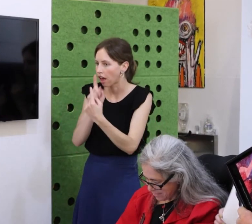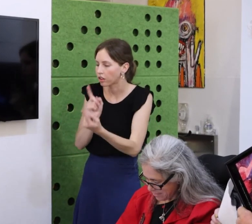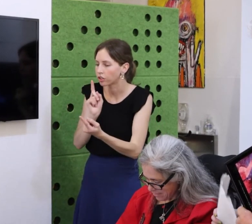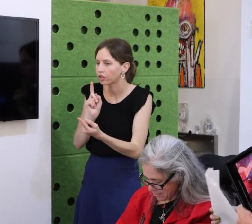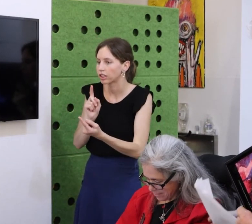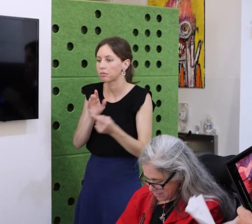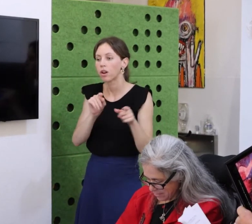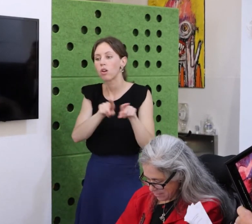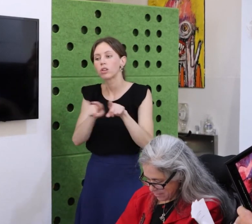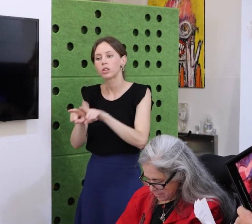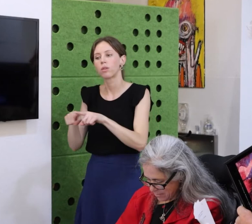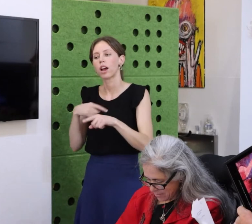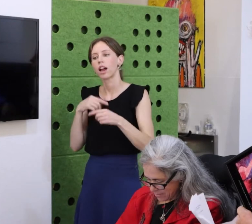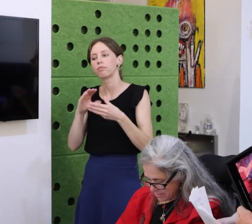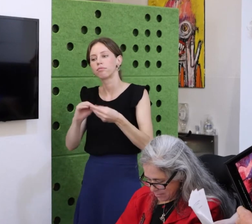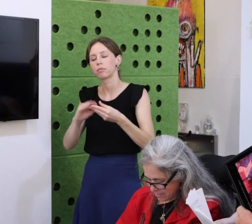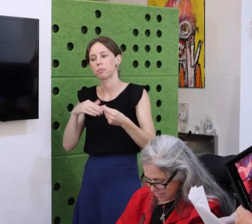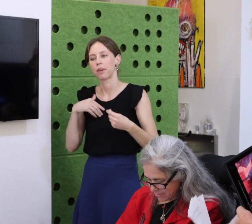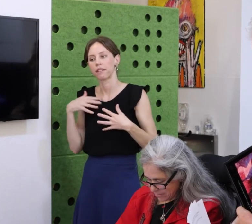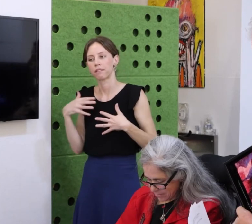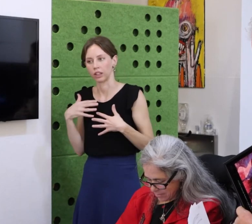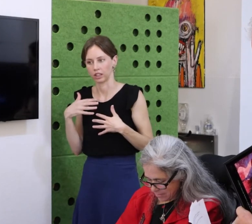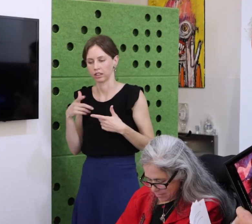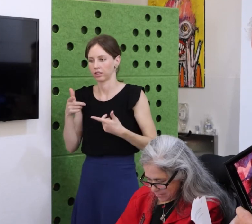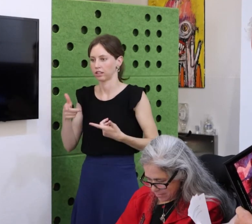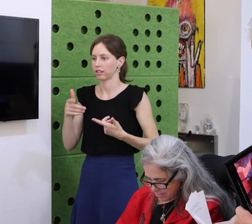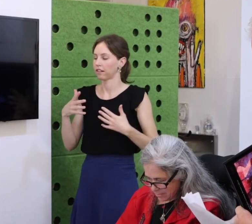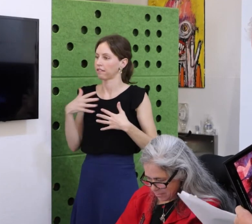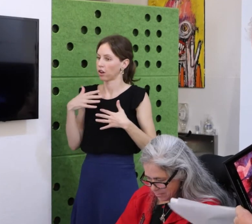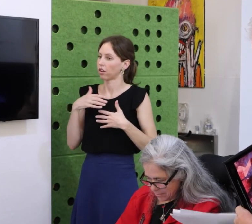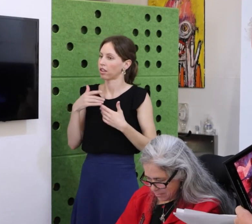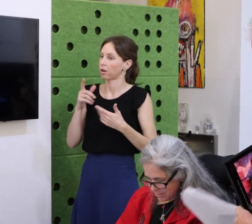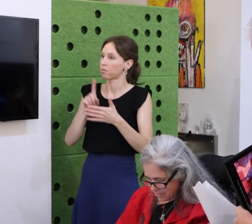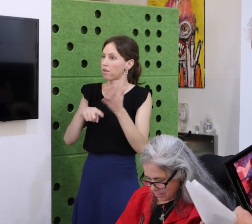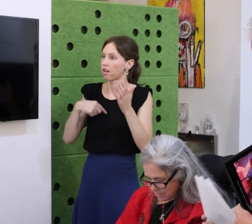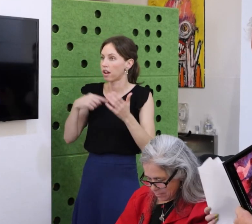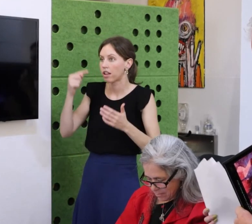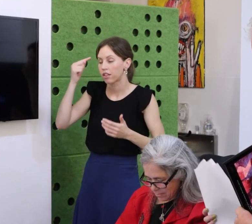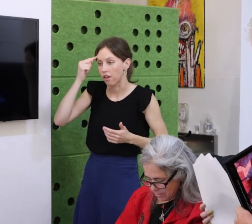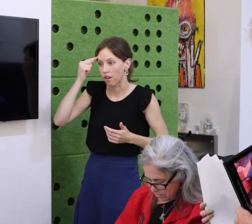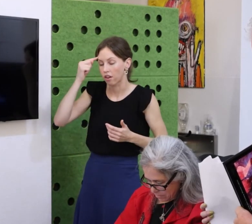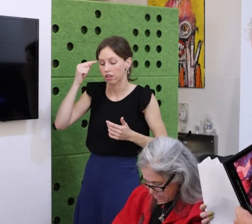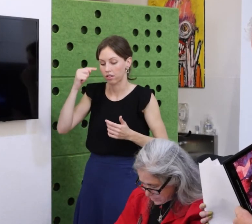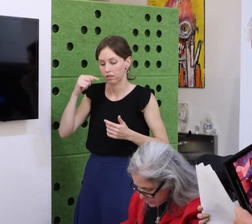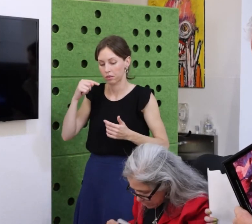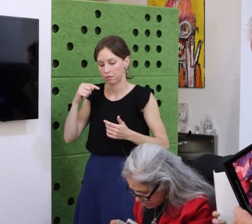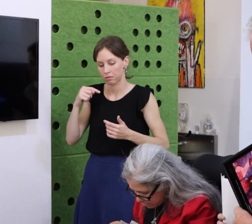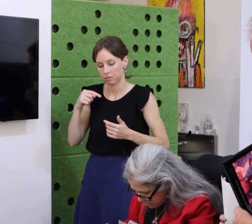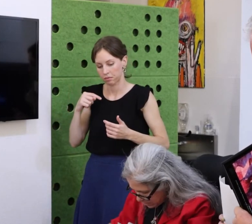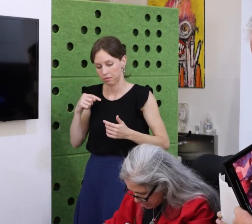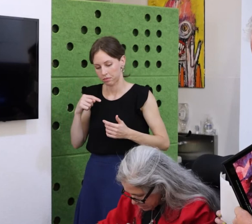That’s how bad the short-term memory and the processing speed issues were.